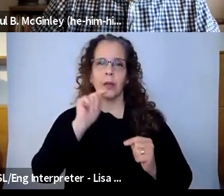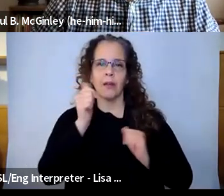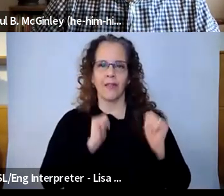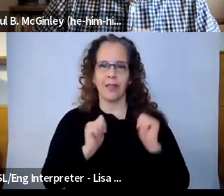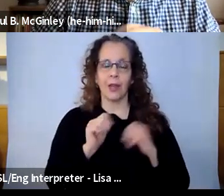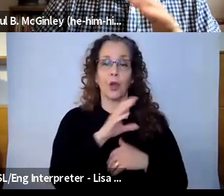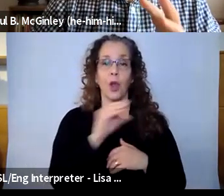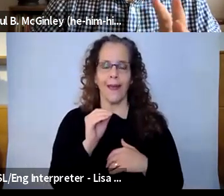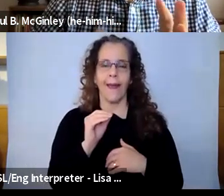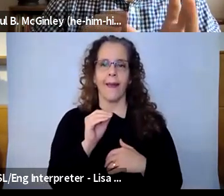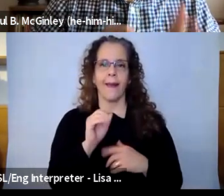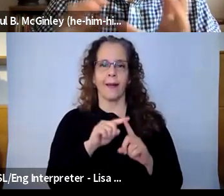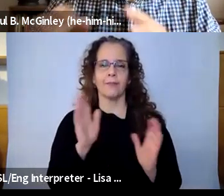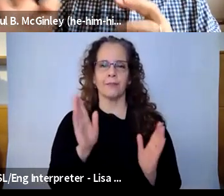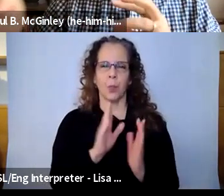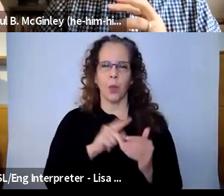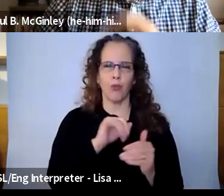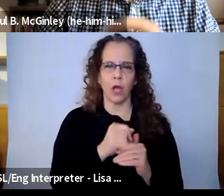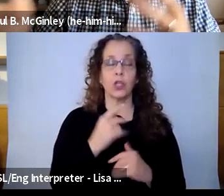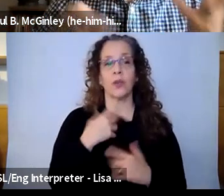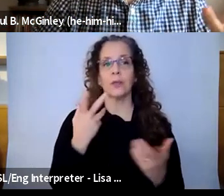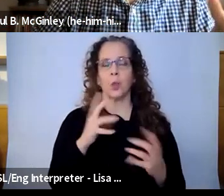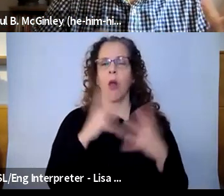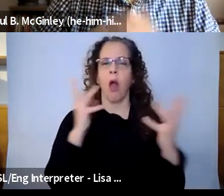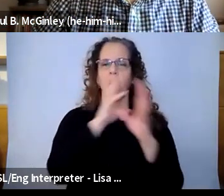doing a lot of remote residency work, live synchronous, as